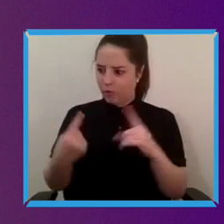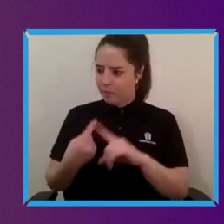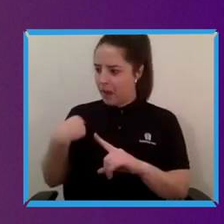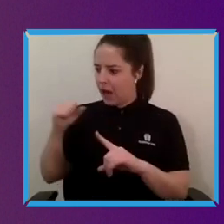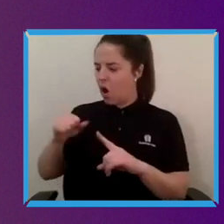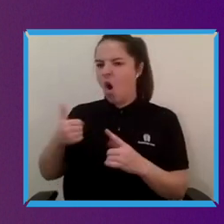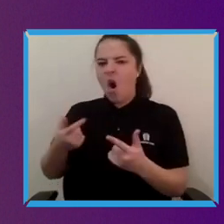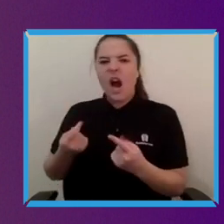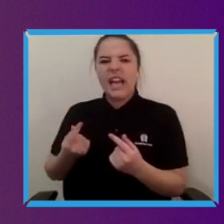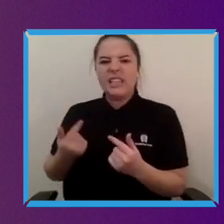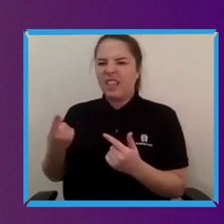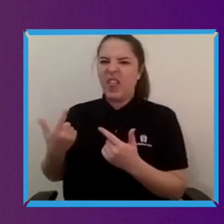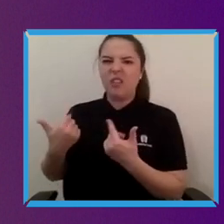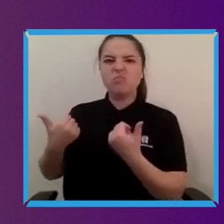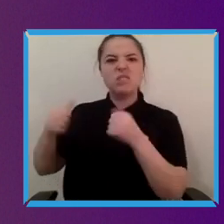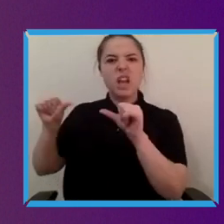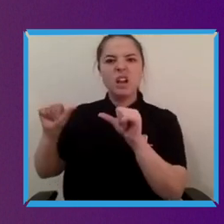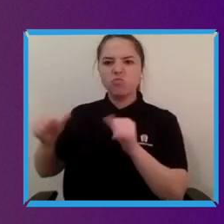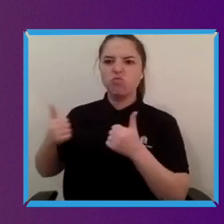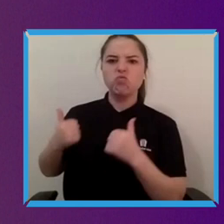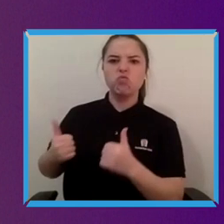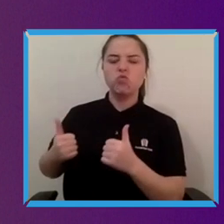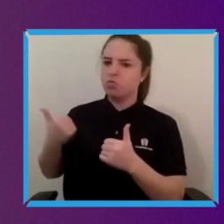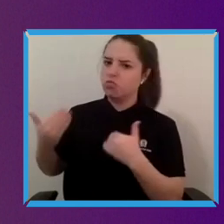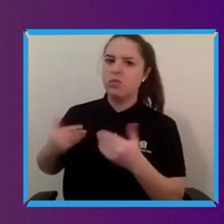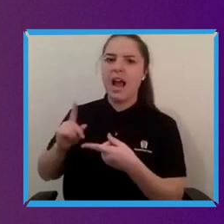and it works reasonably well. One of the